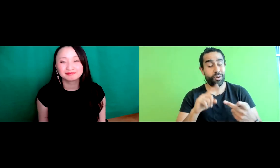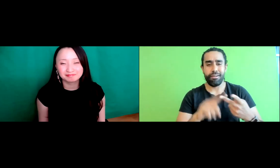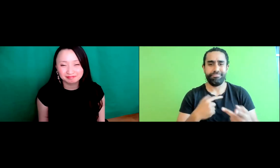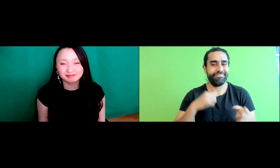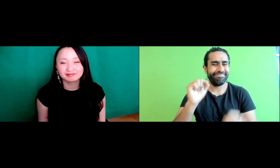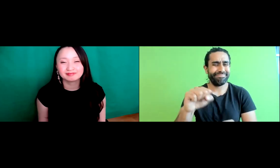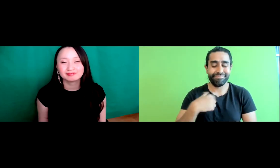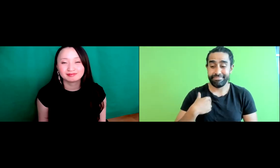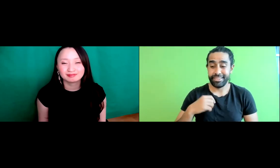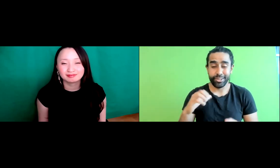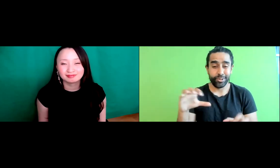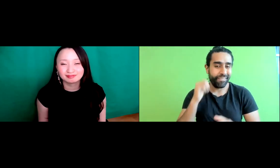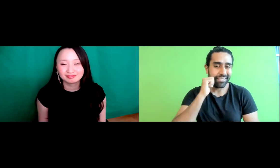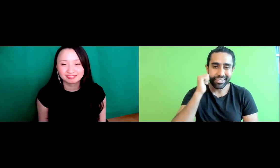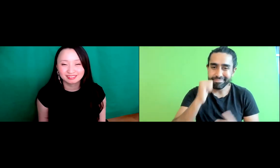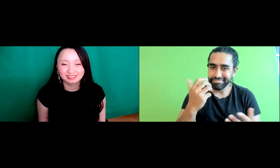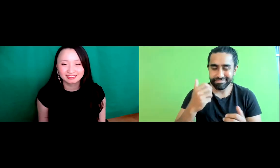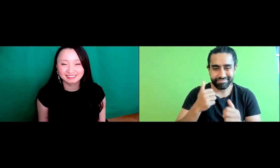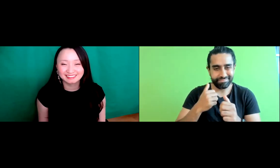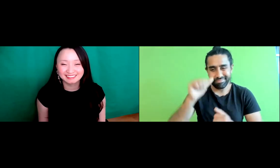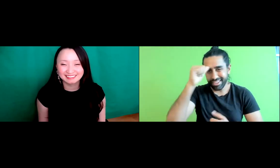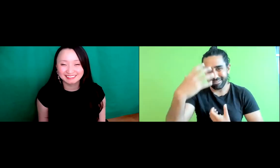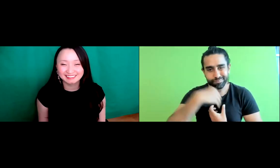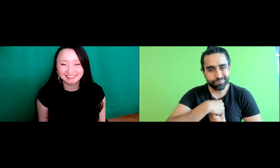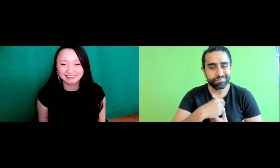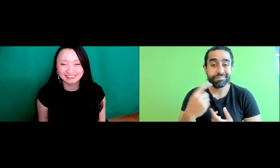I became so much more proud of who I was as an Indian person.